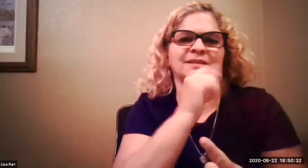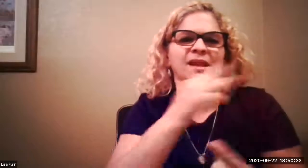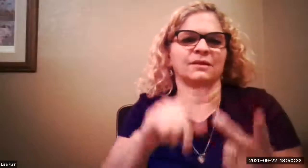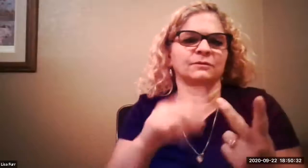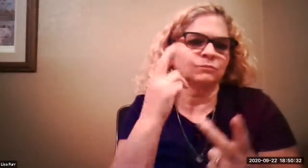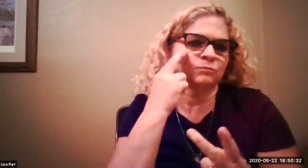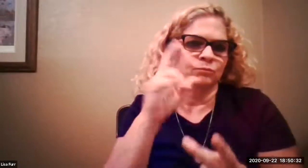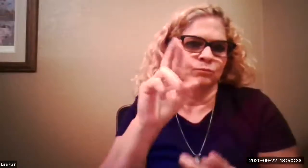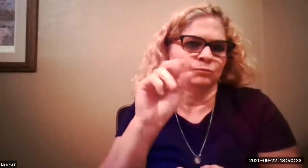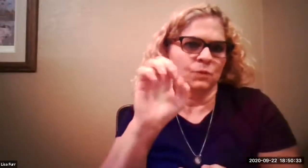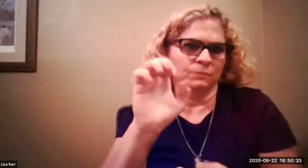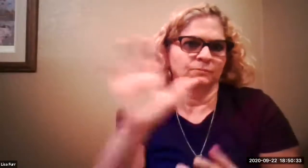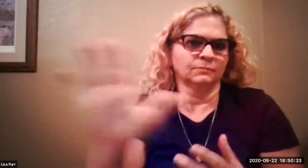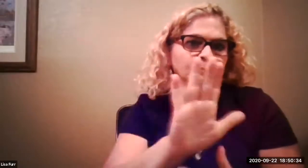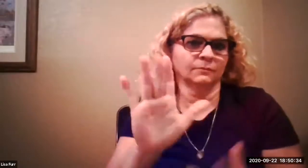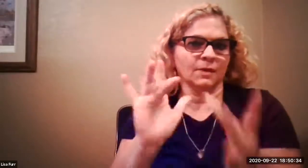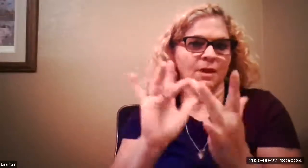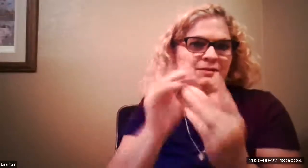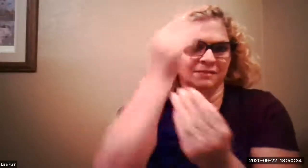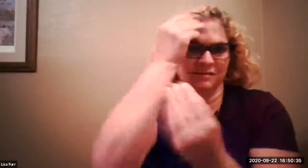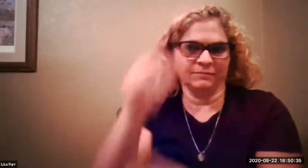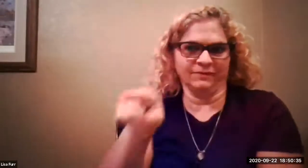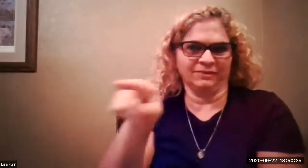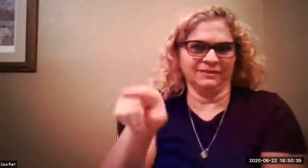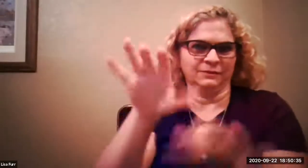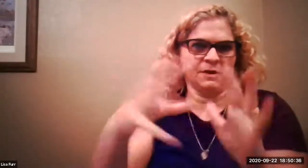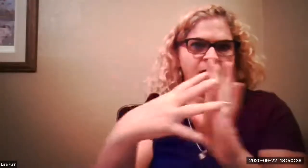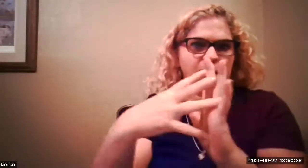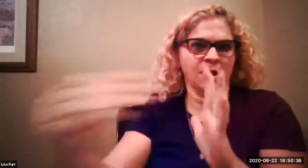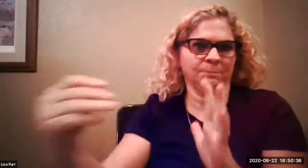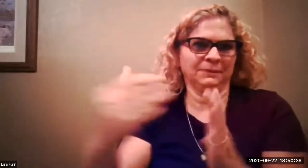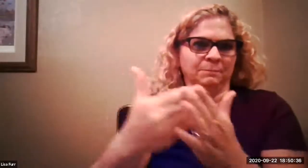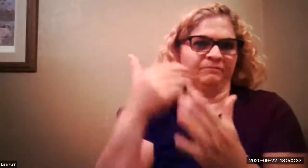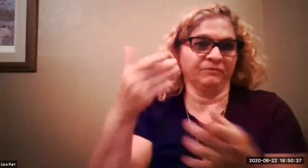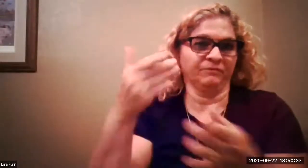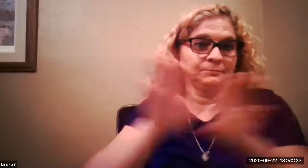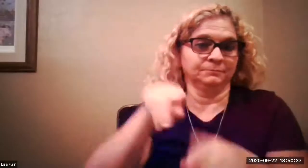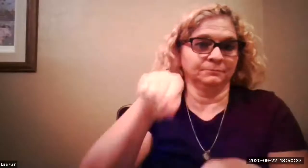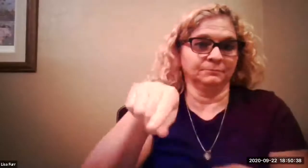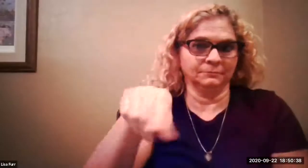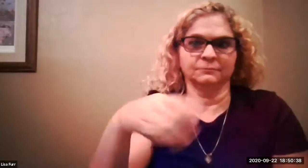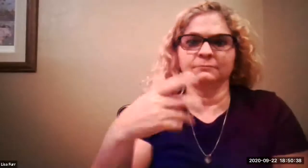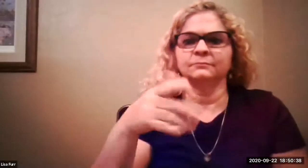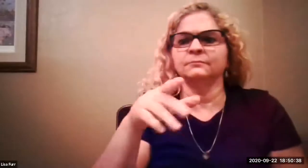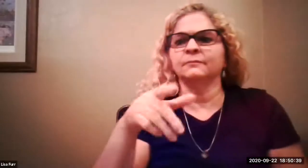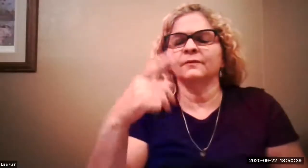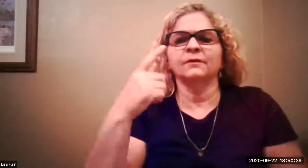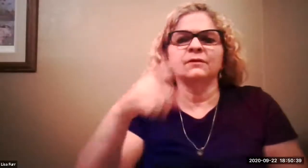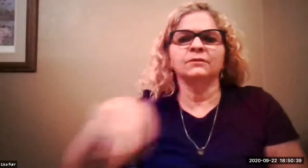chat for tina and rose's contact information